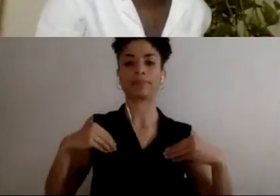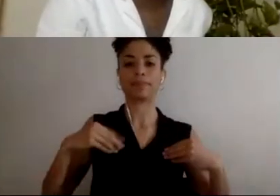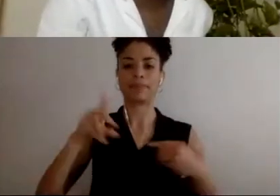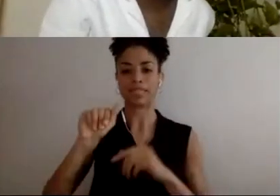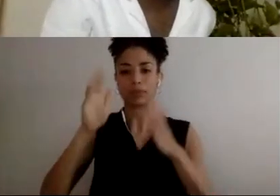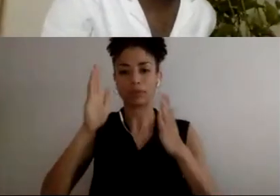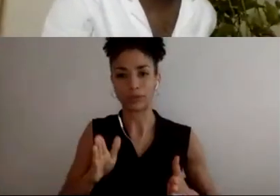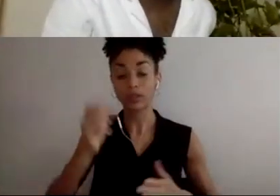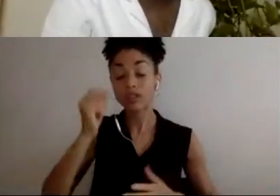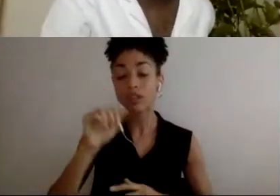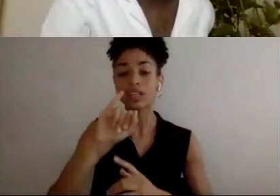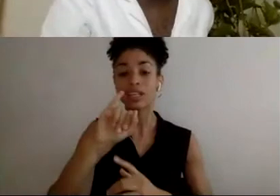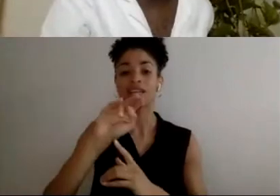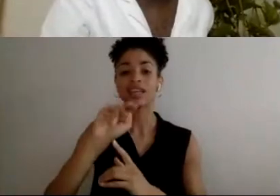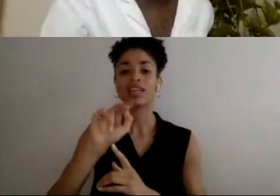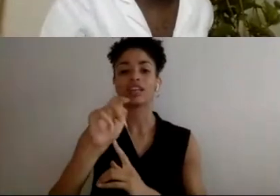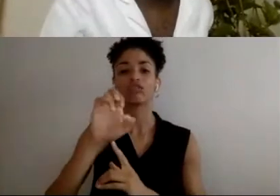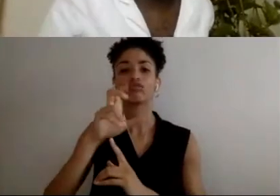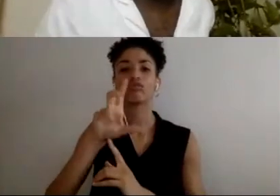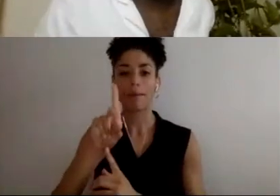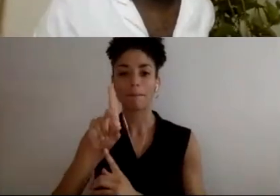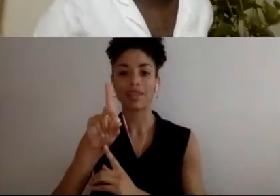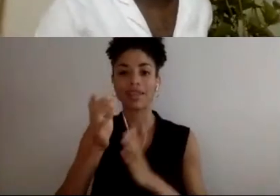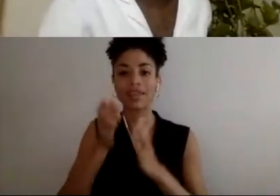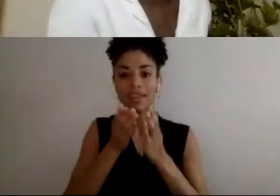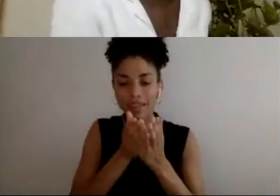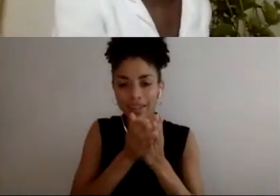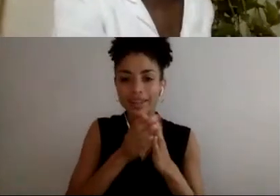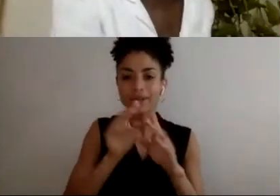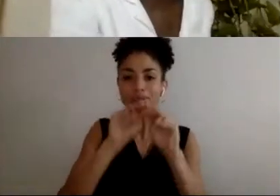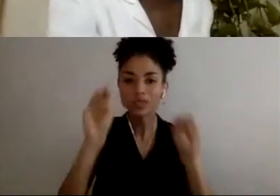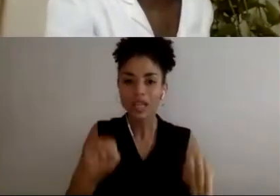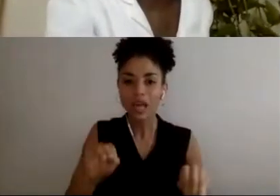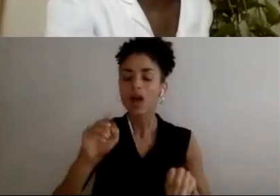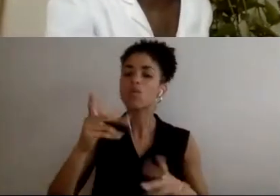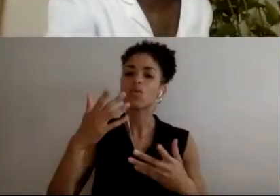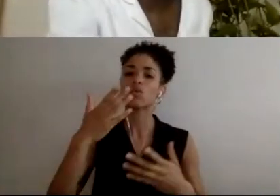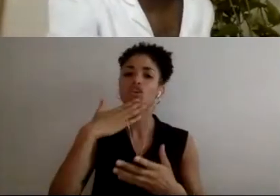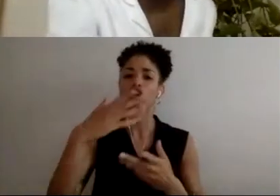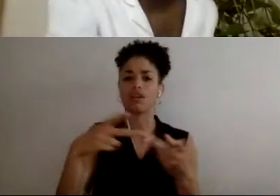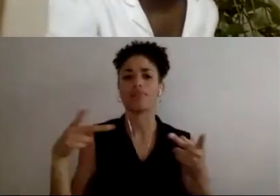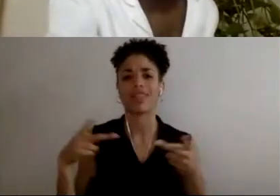Intrepid has been a very good place for me and, thankfully, I have a job coach